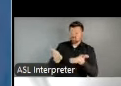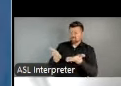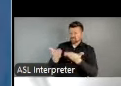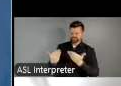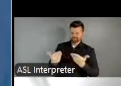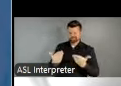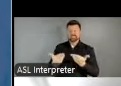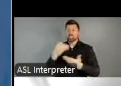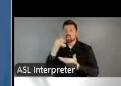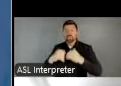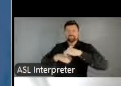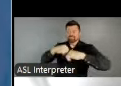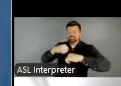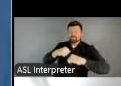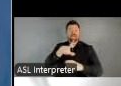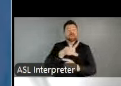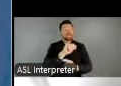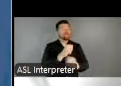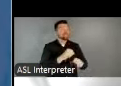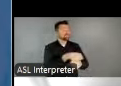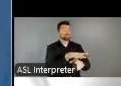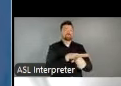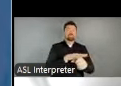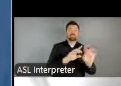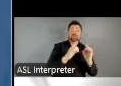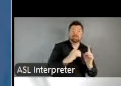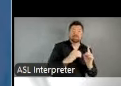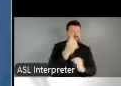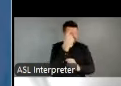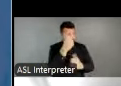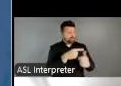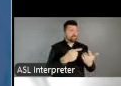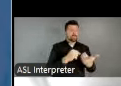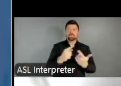LAAs may be a department of local government, a nonprofit organization, or a public-private